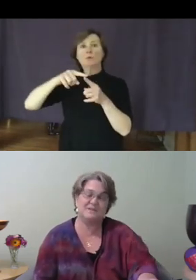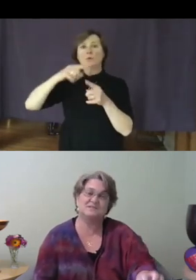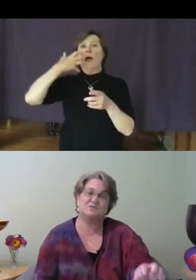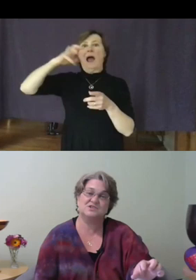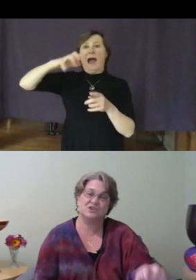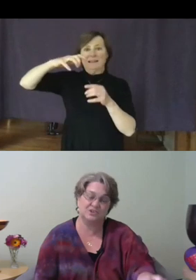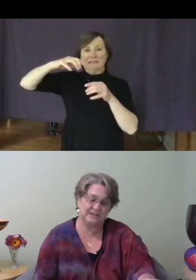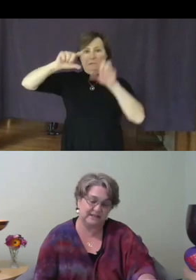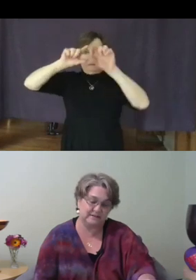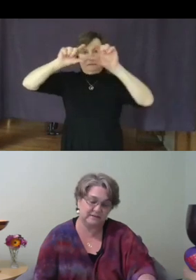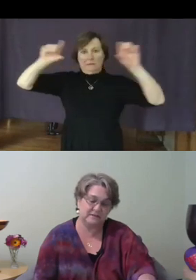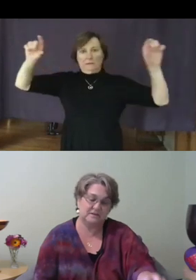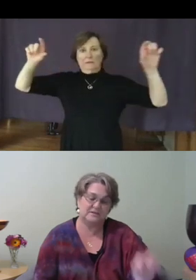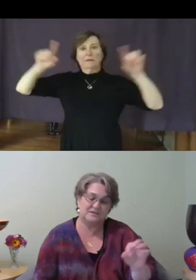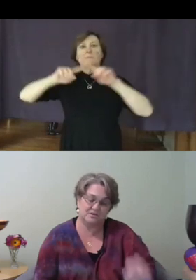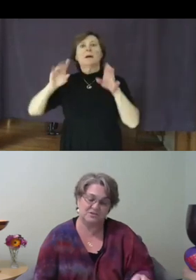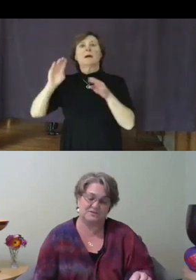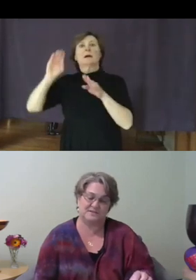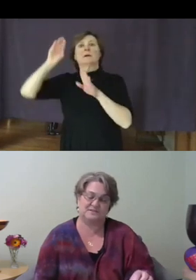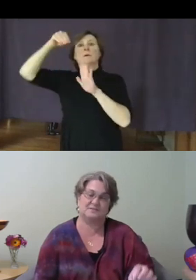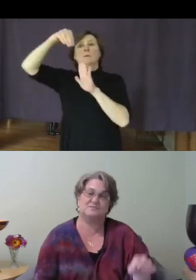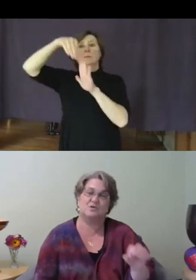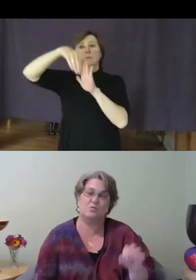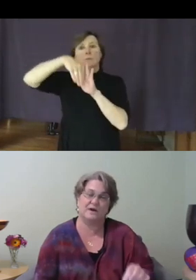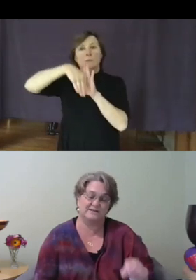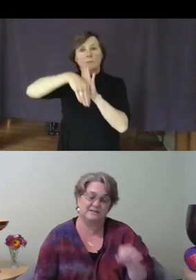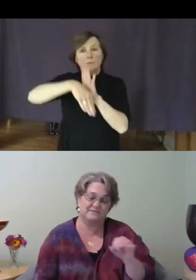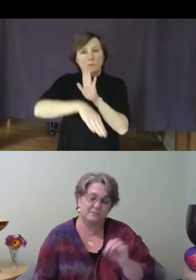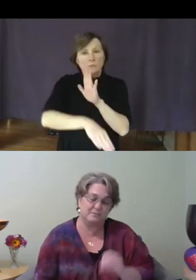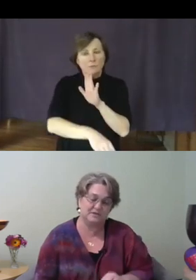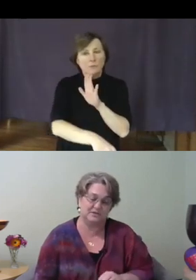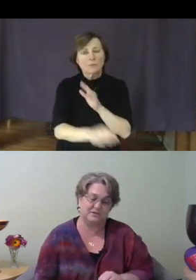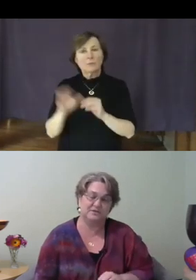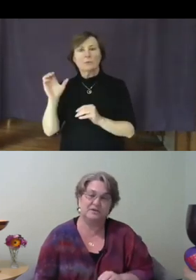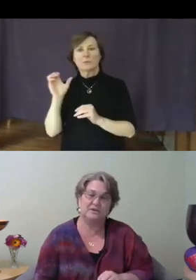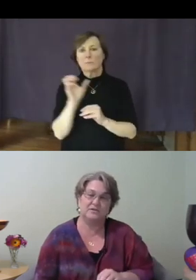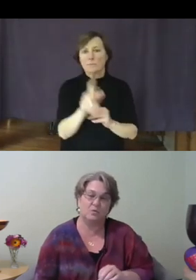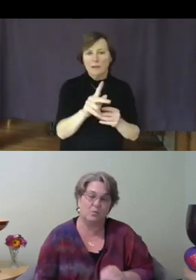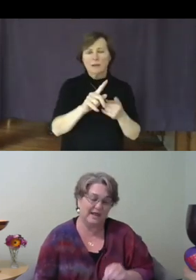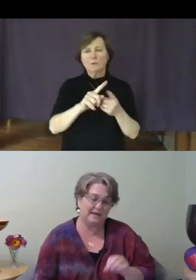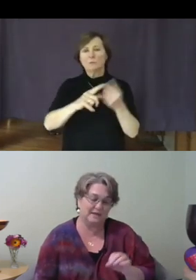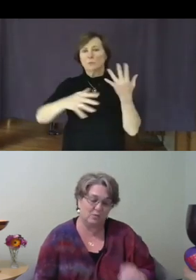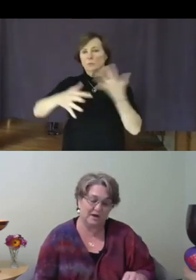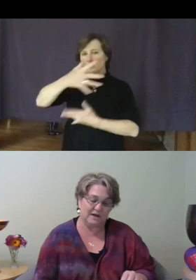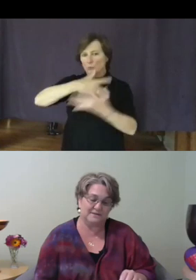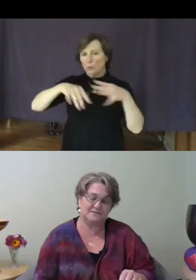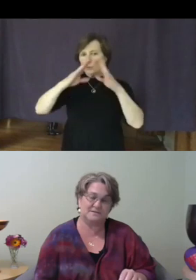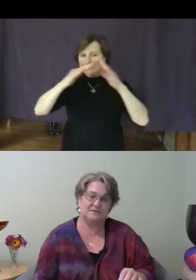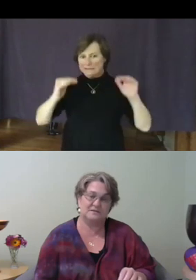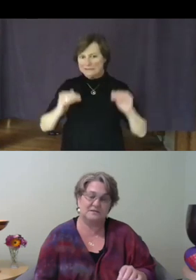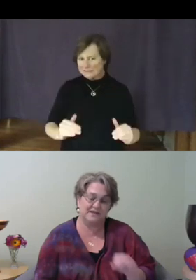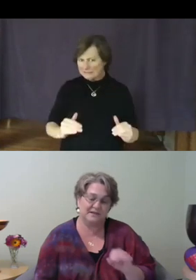returning the social system to what is familiar, the way it was, because the